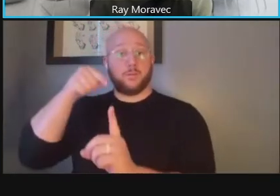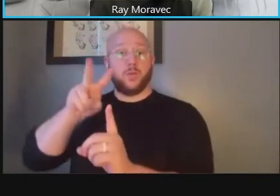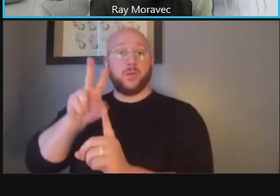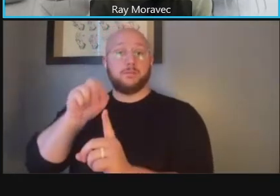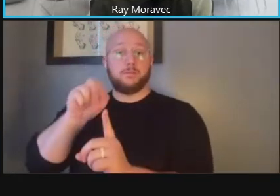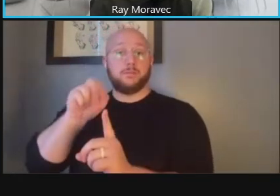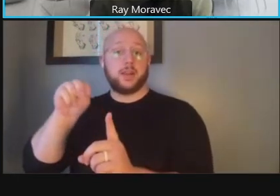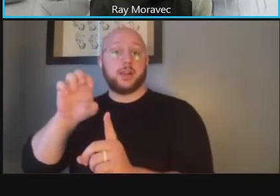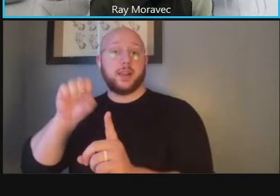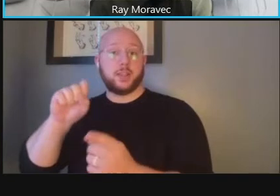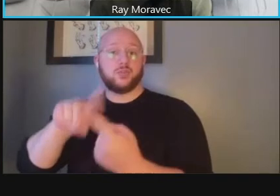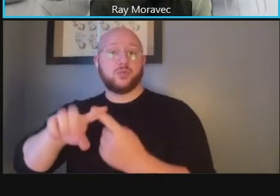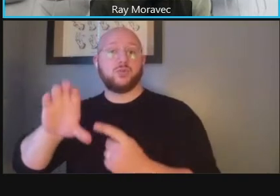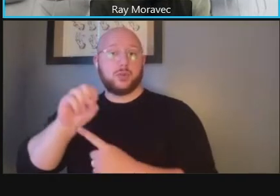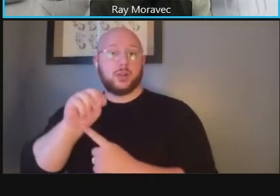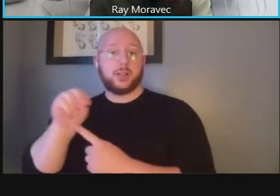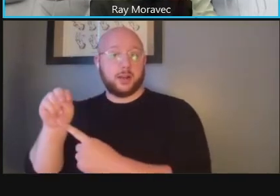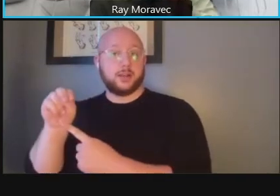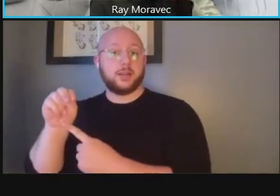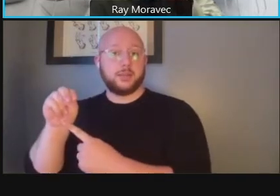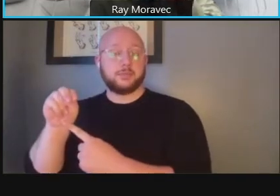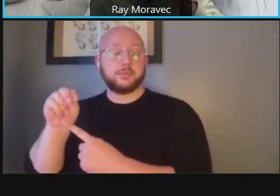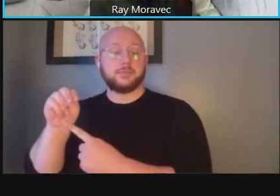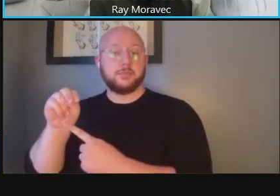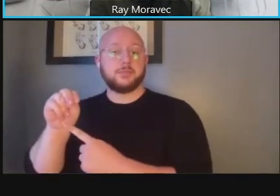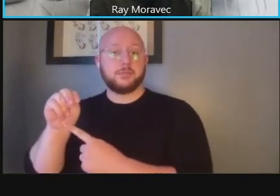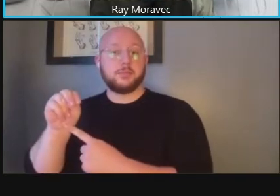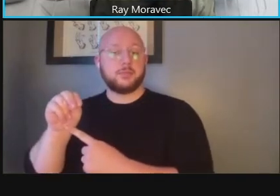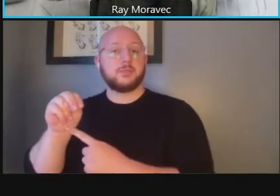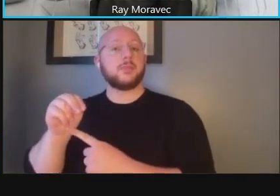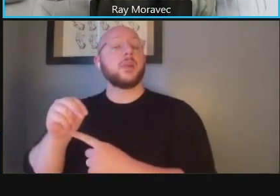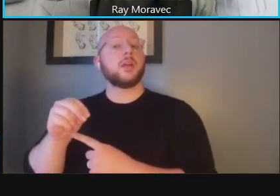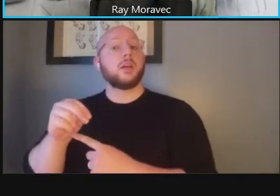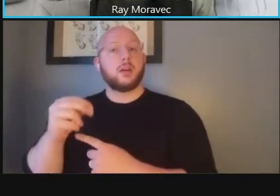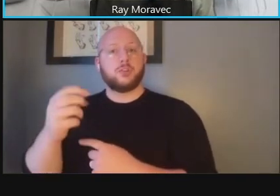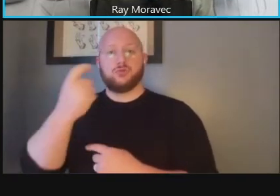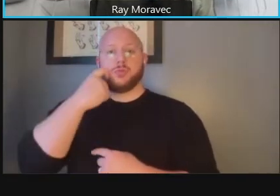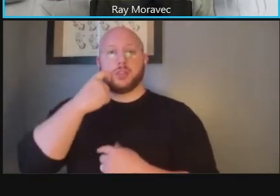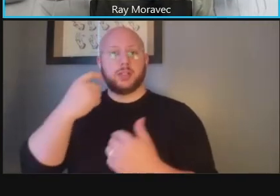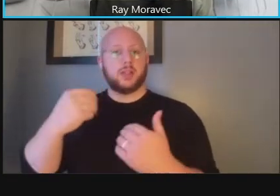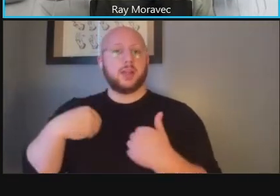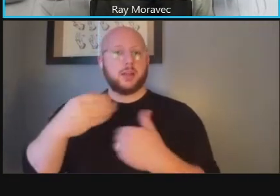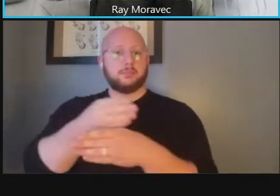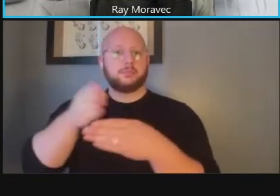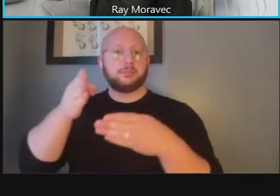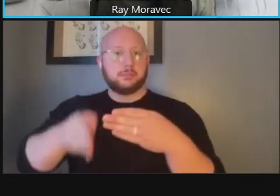to international road um you know there was the recently completed resurfacing the bike lane was